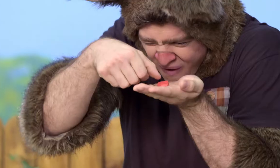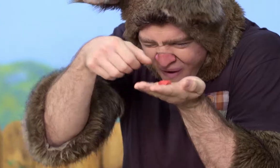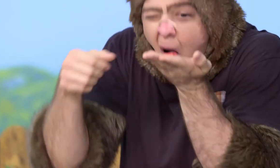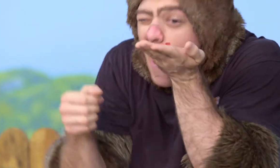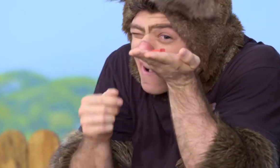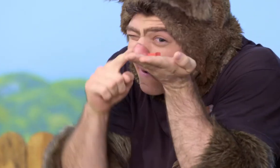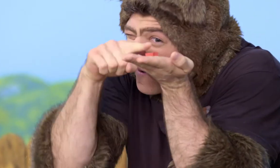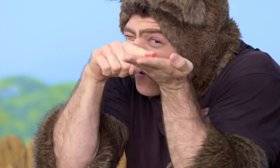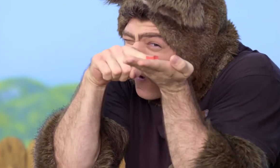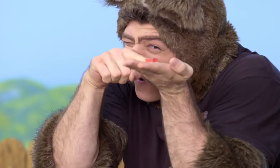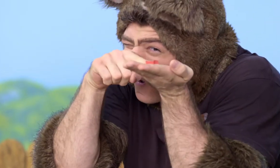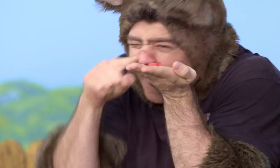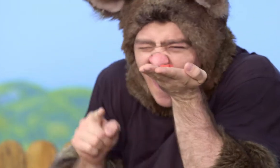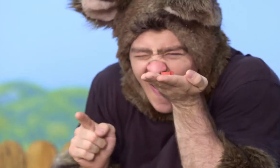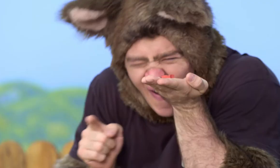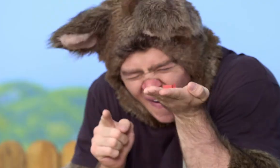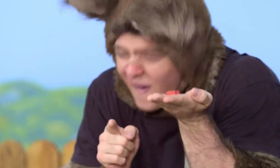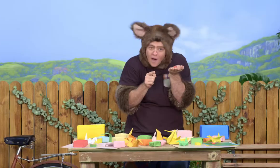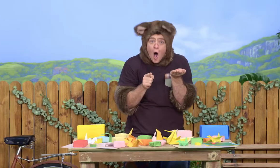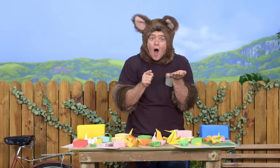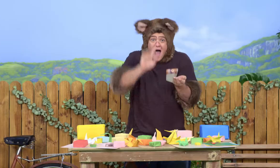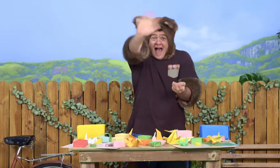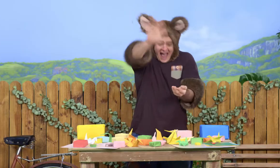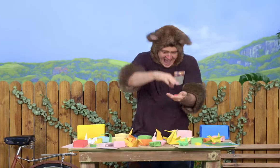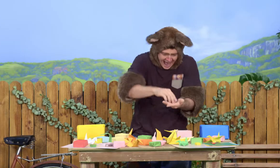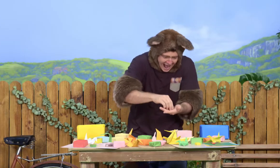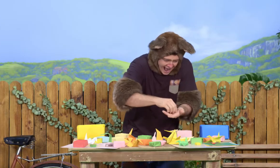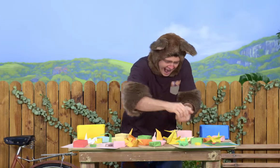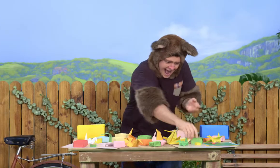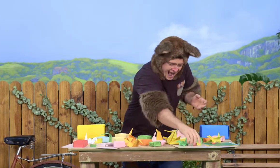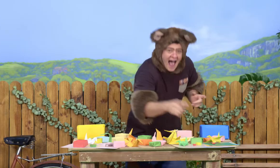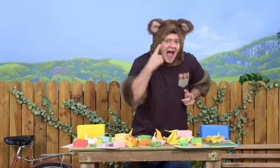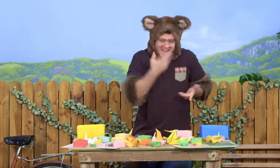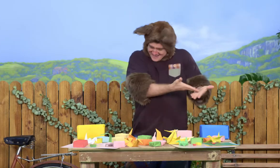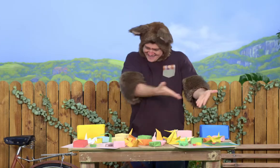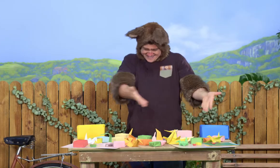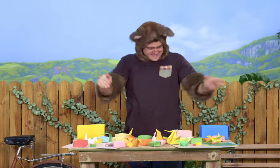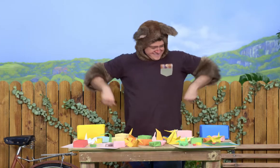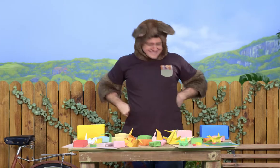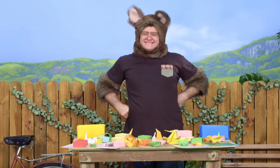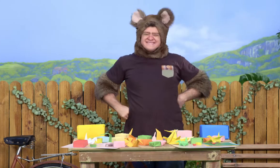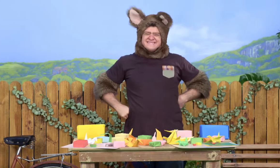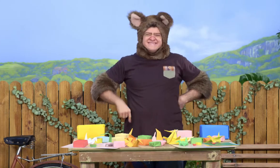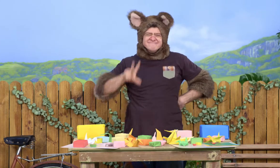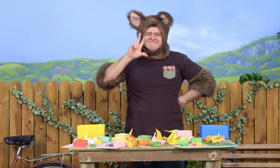Oh! Ha-ha! Oh, hello, everyone. Look at what I've made.